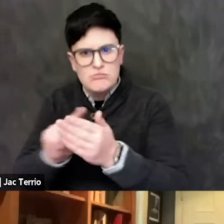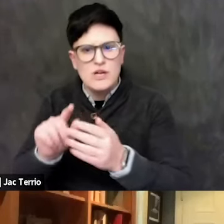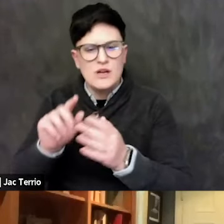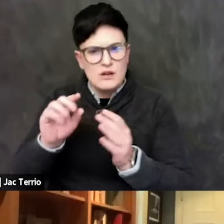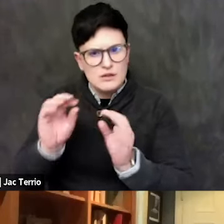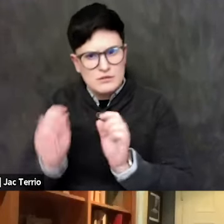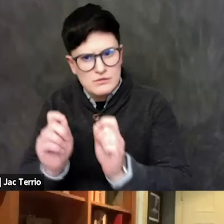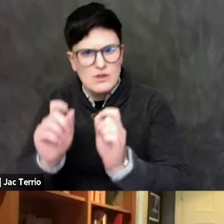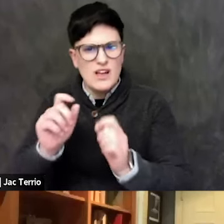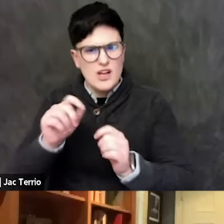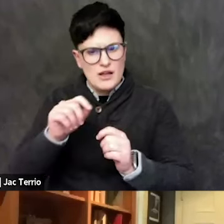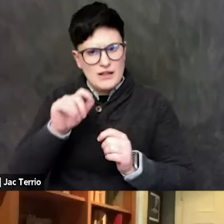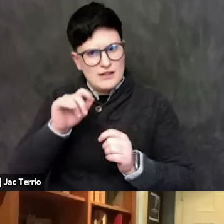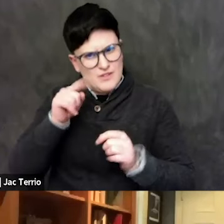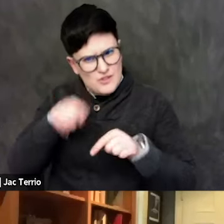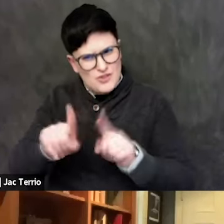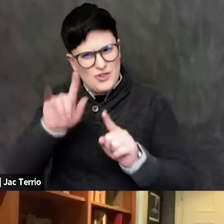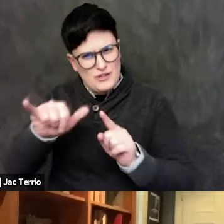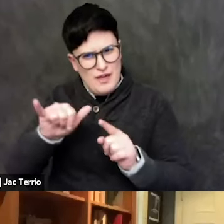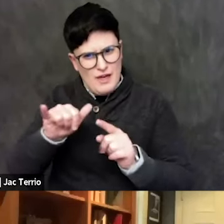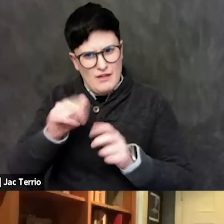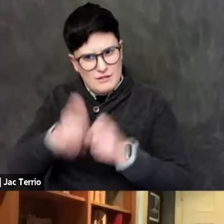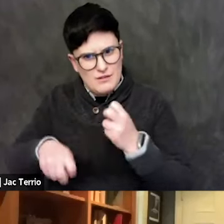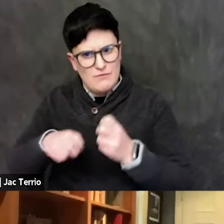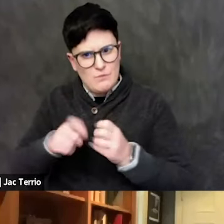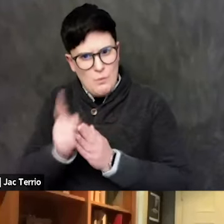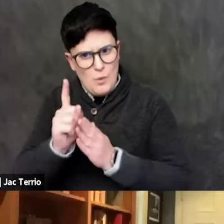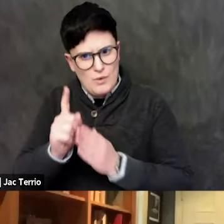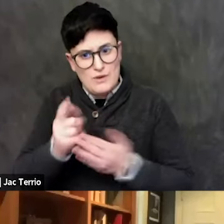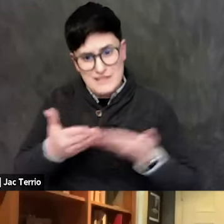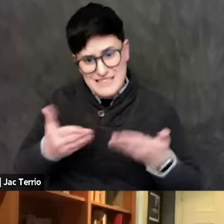And there are things that you can do short-term and things that you can do long-term.